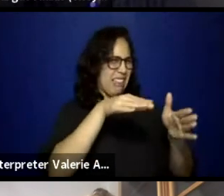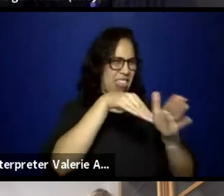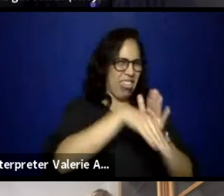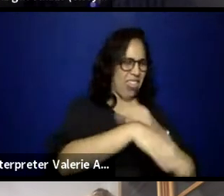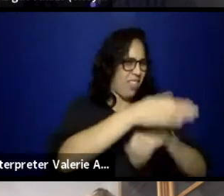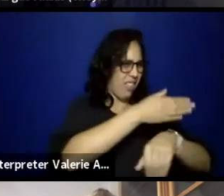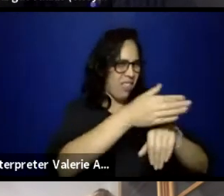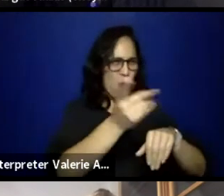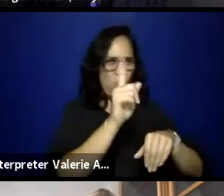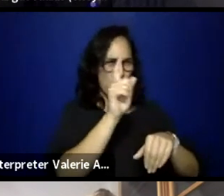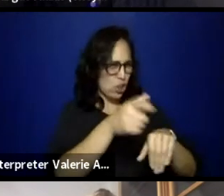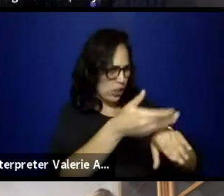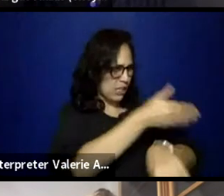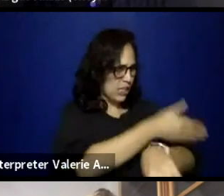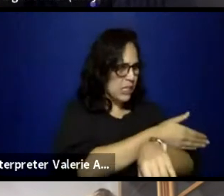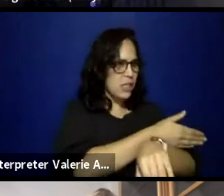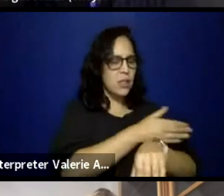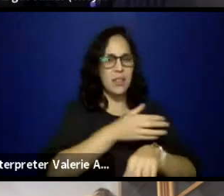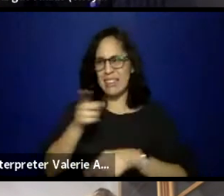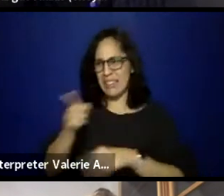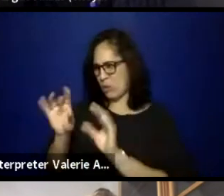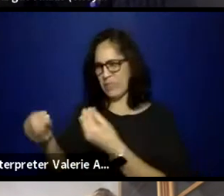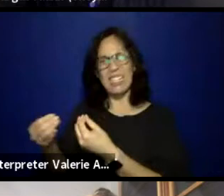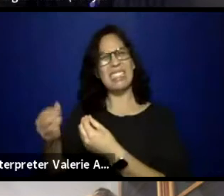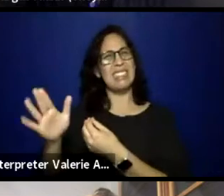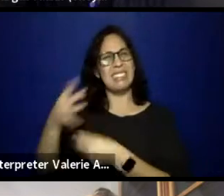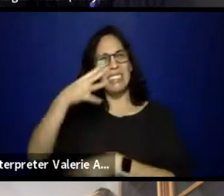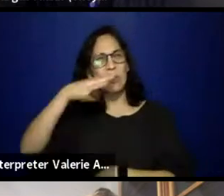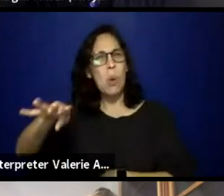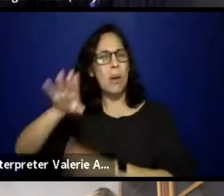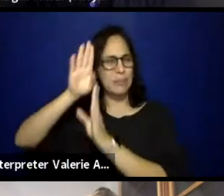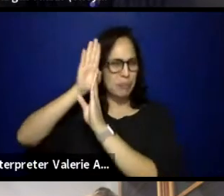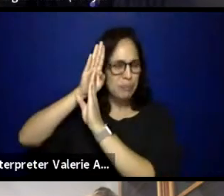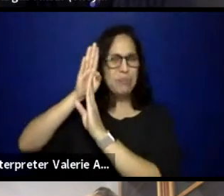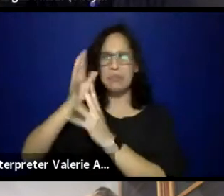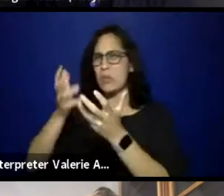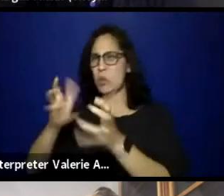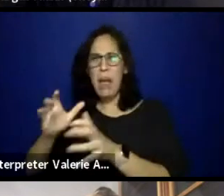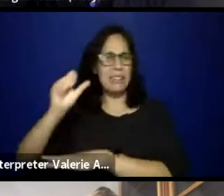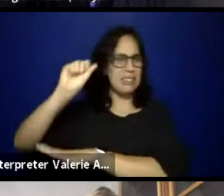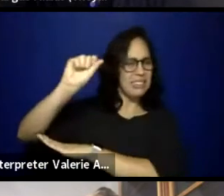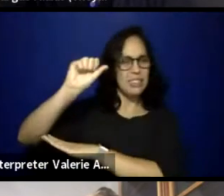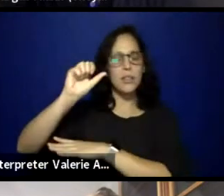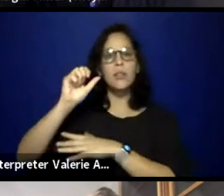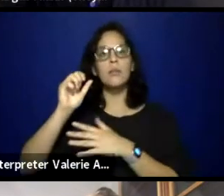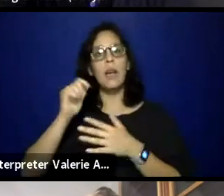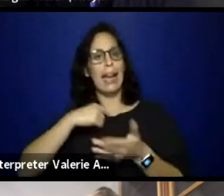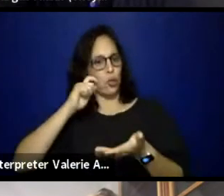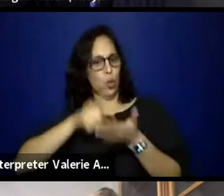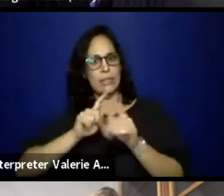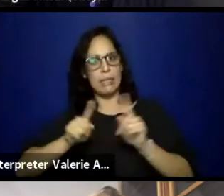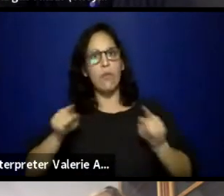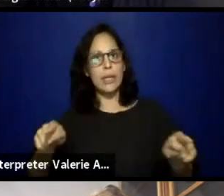So I really respect, Lyndsay, like some of the things that you were naming as part of like your own, things that you would like to grow in for yourself,